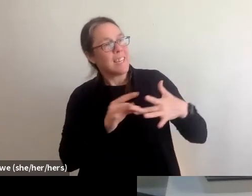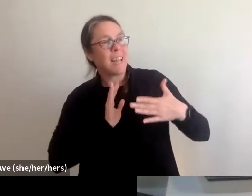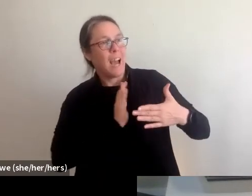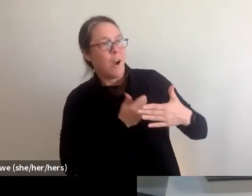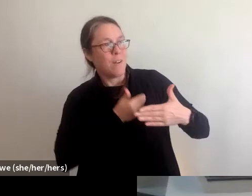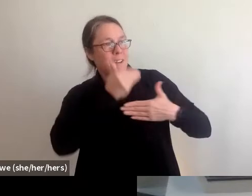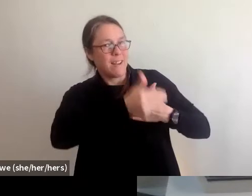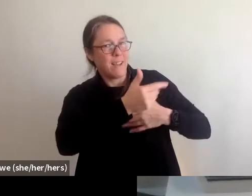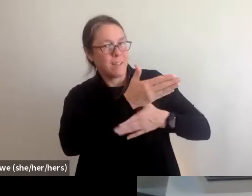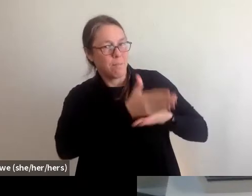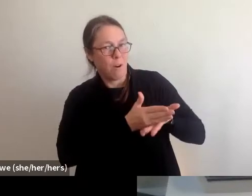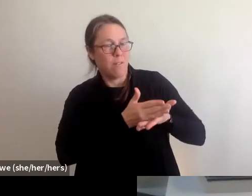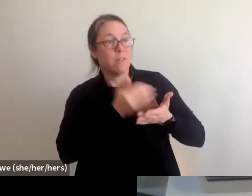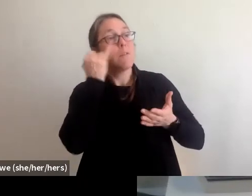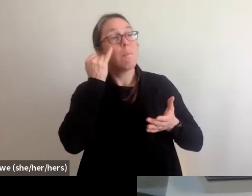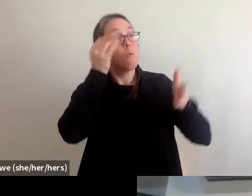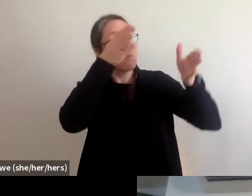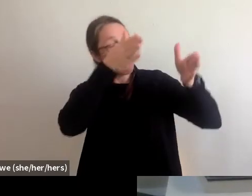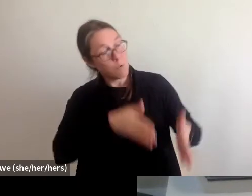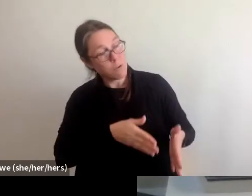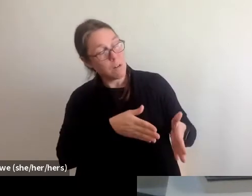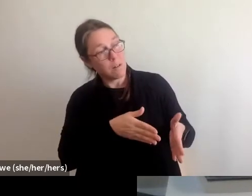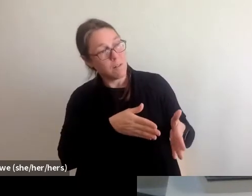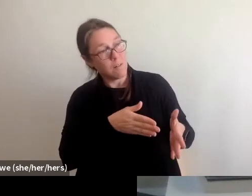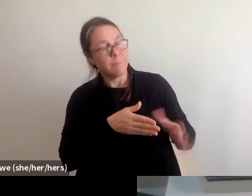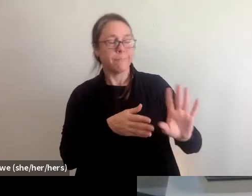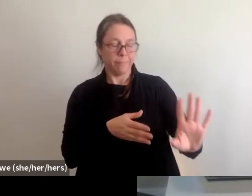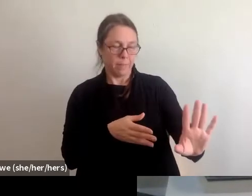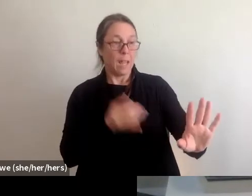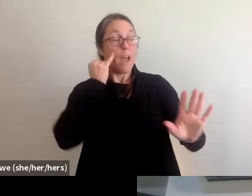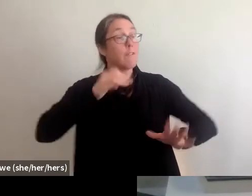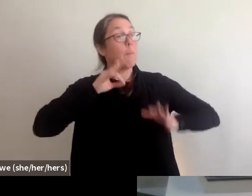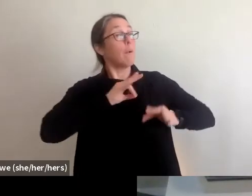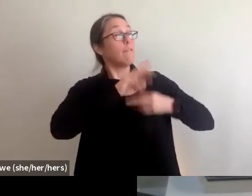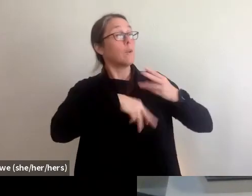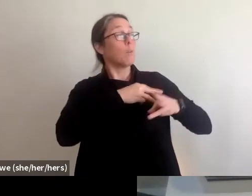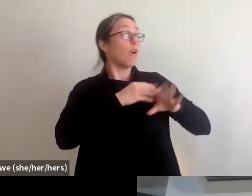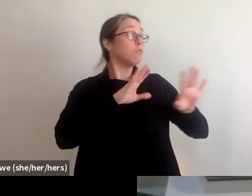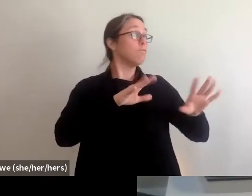If individuals, if we're in blue sky times what can I do, one to prepare?